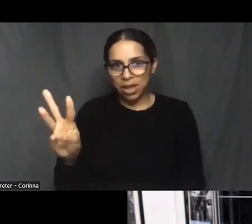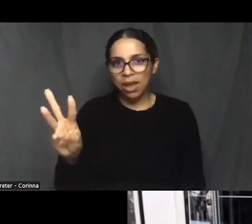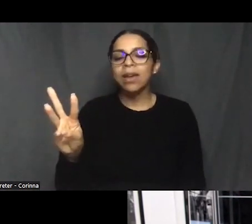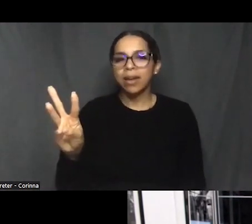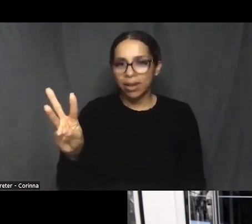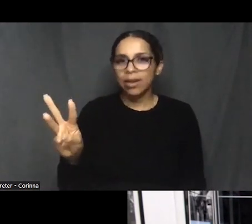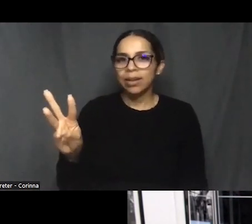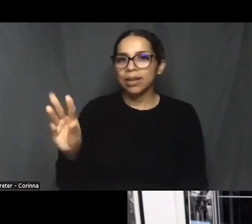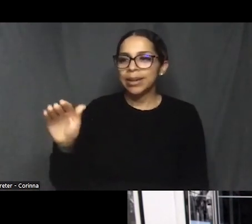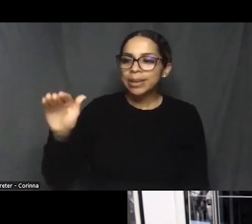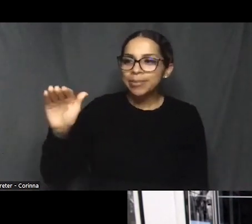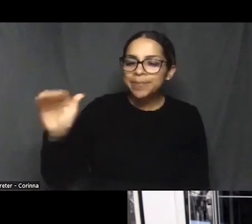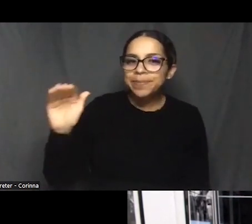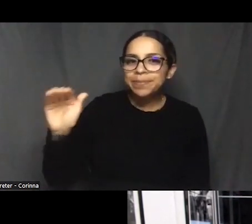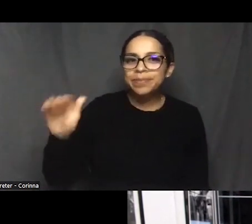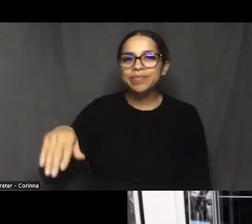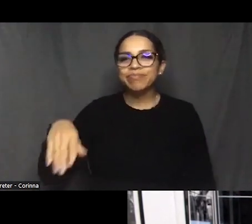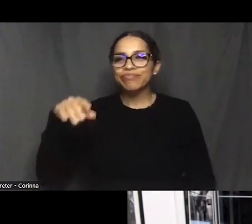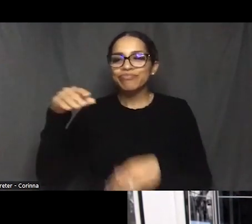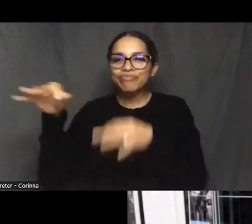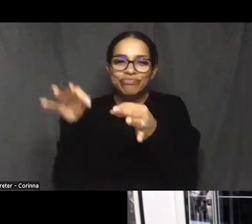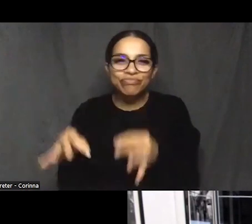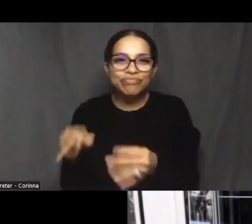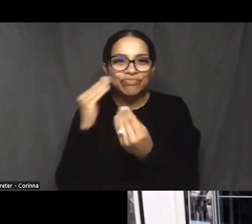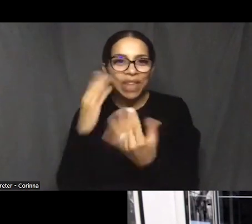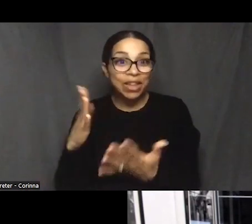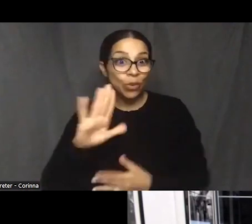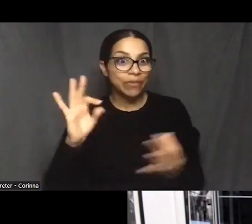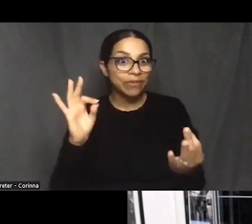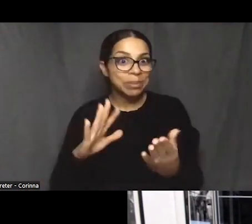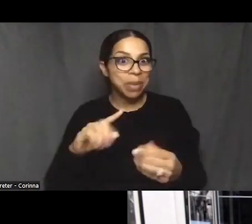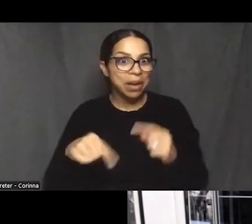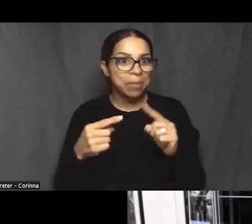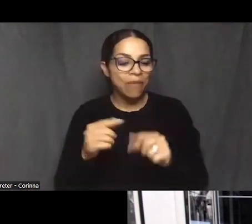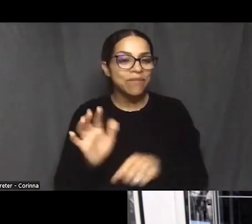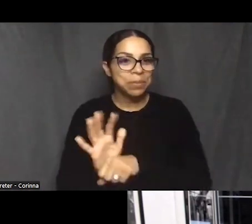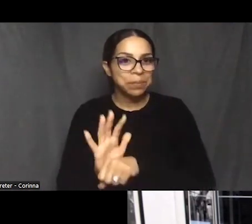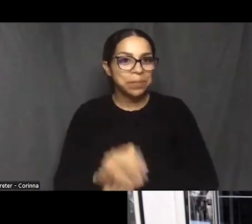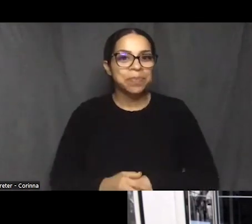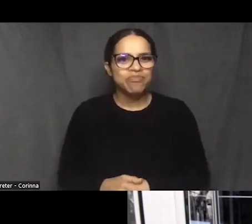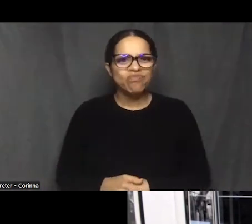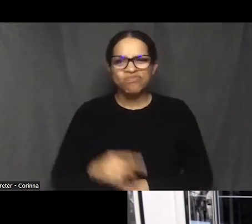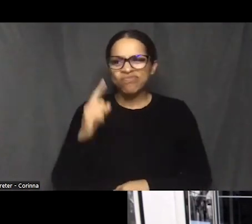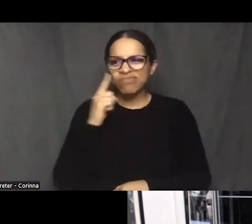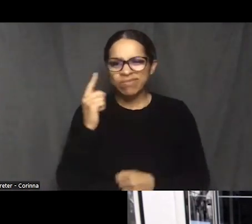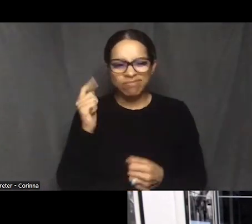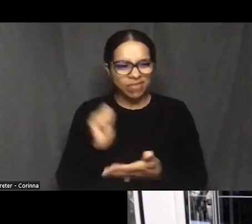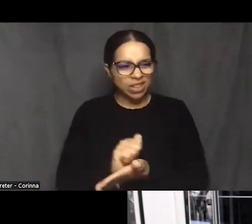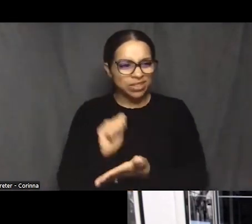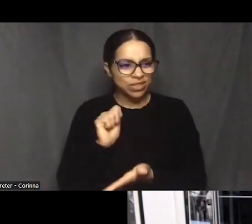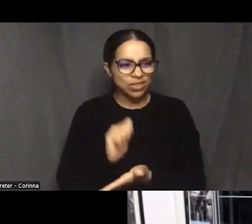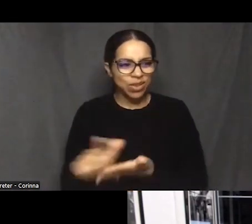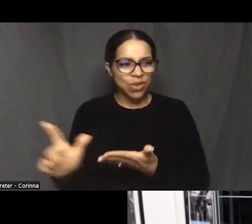this film impacted you. I think that that's about all I can say for right now.